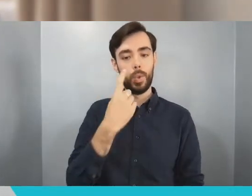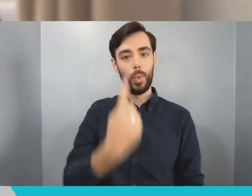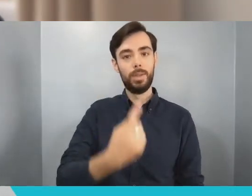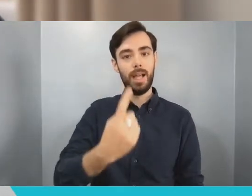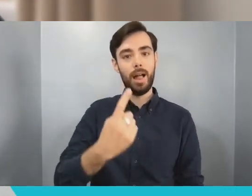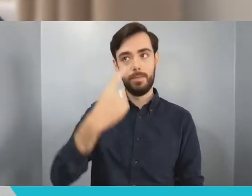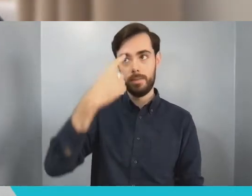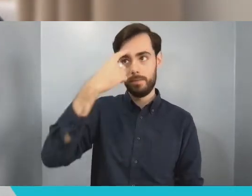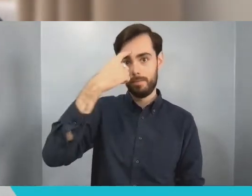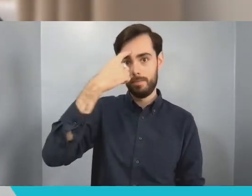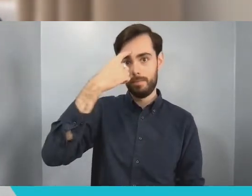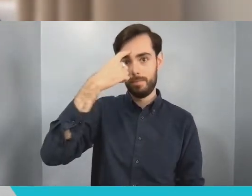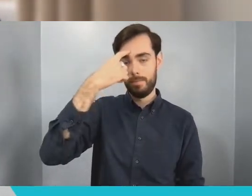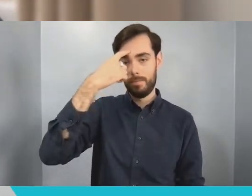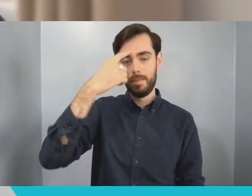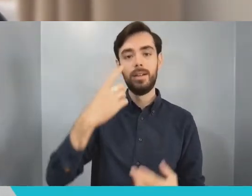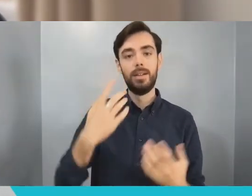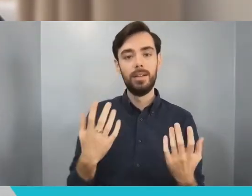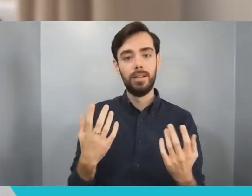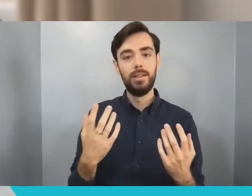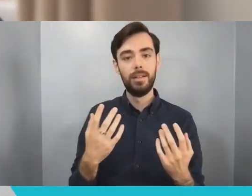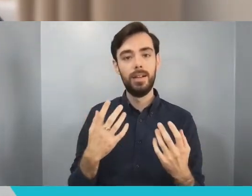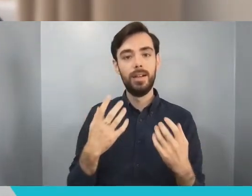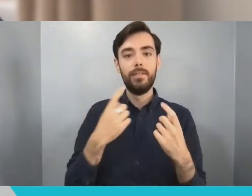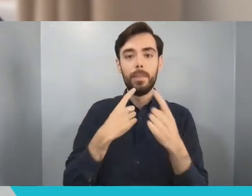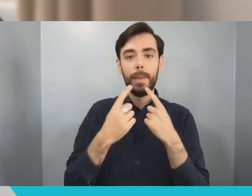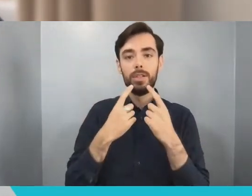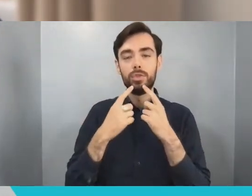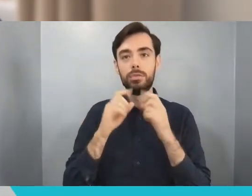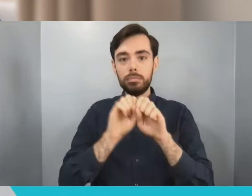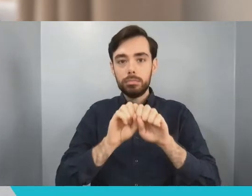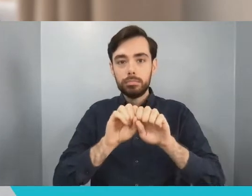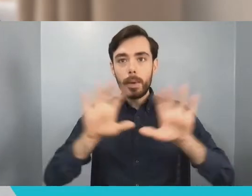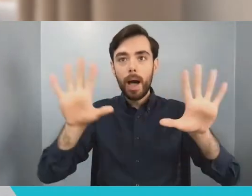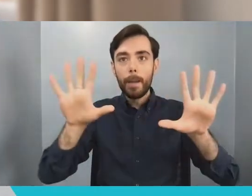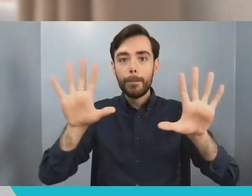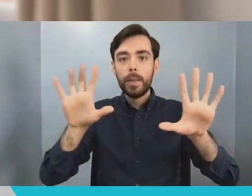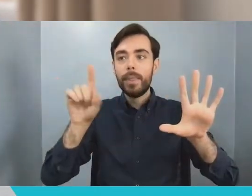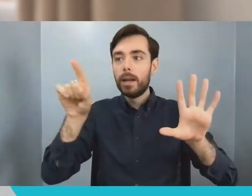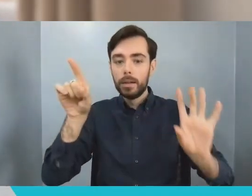head and finding those clicks. Bristol Engineers are naturally curious types so don't lose